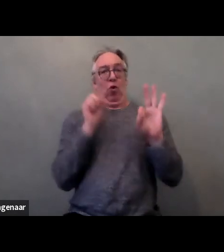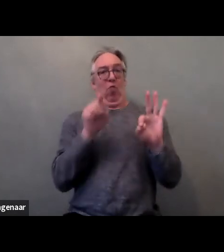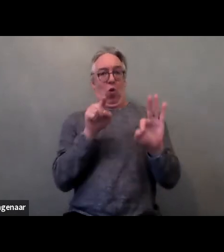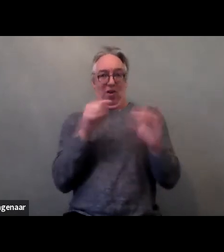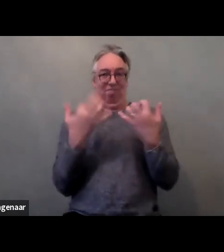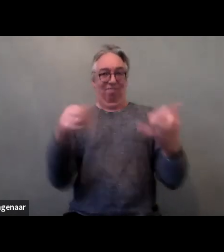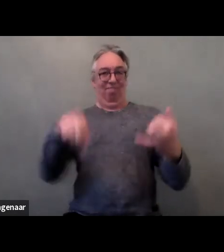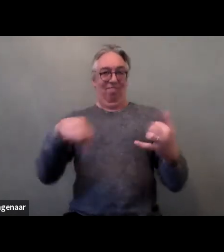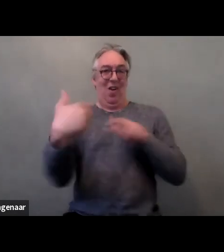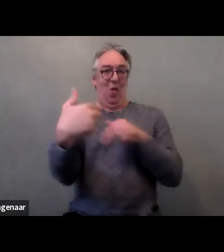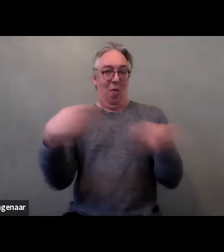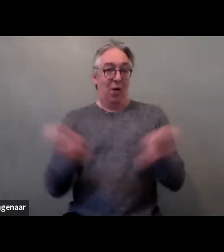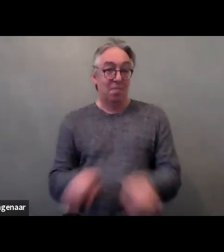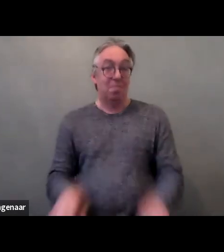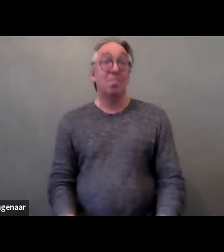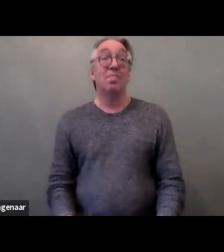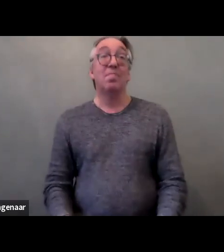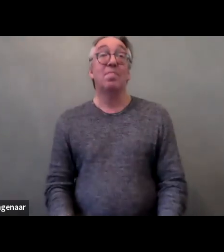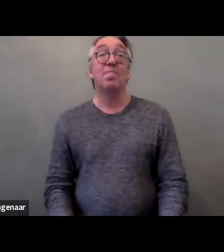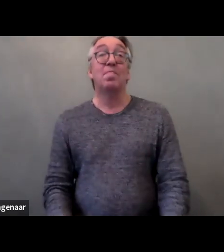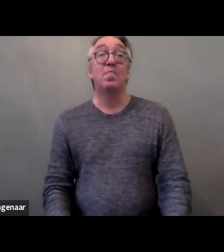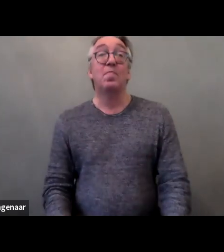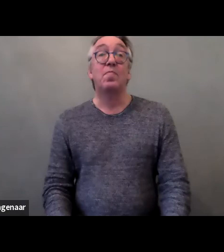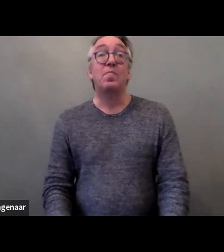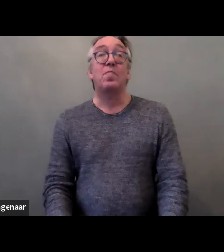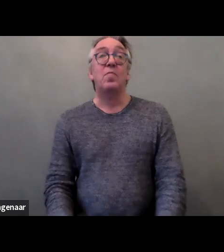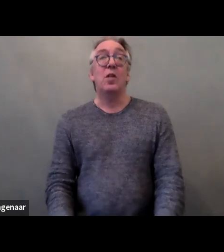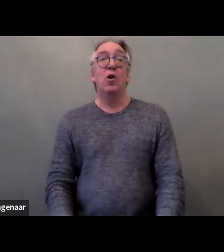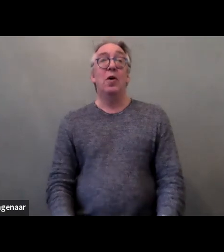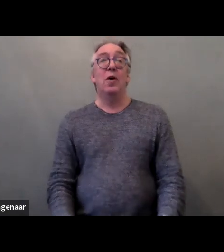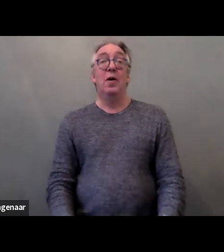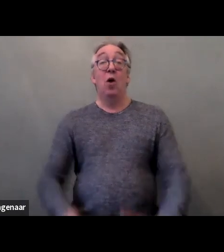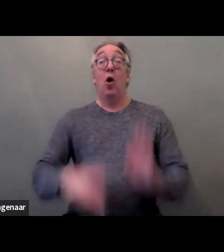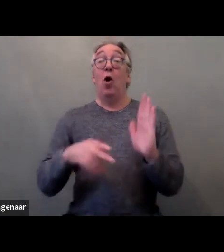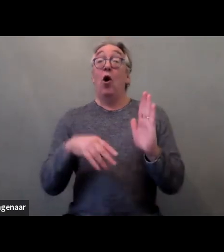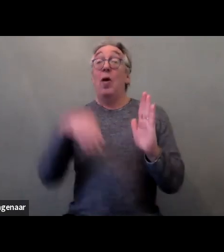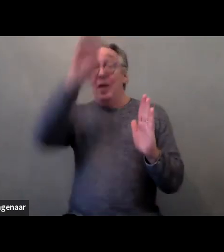Regarding the Convention itself as it has been said,